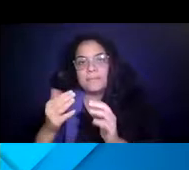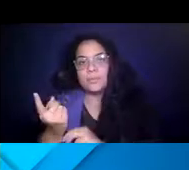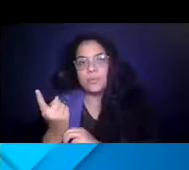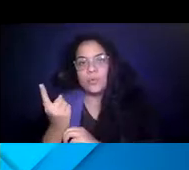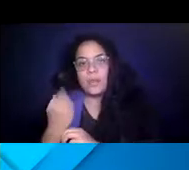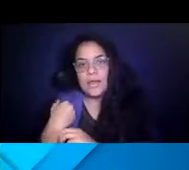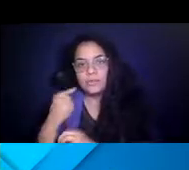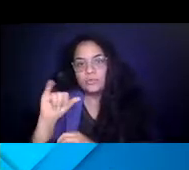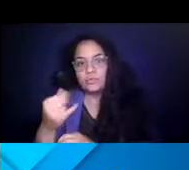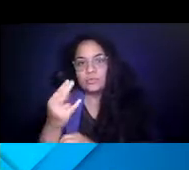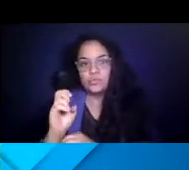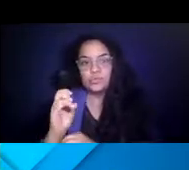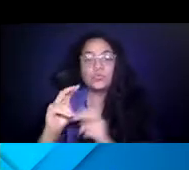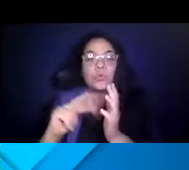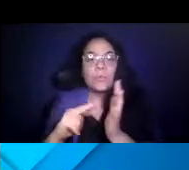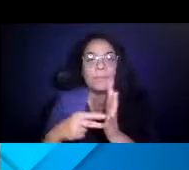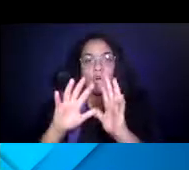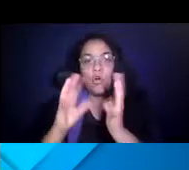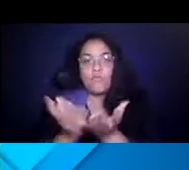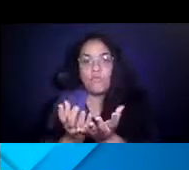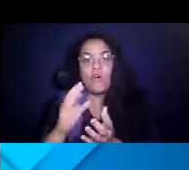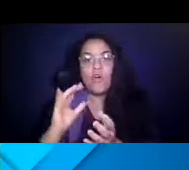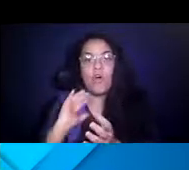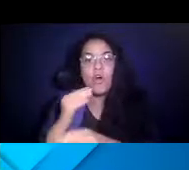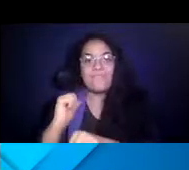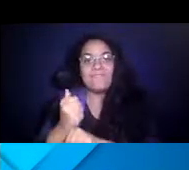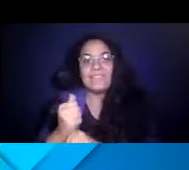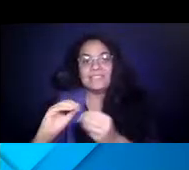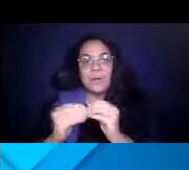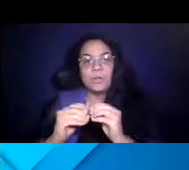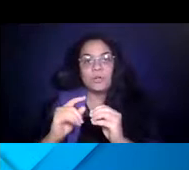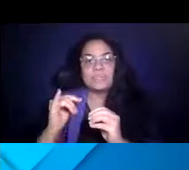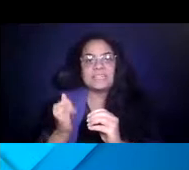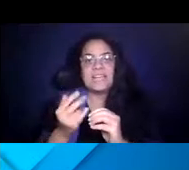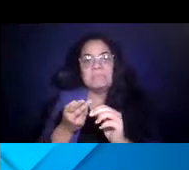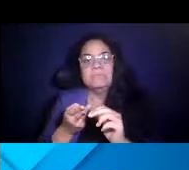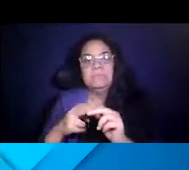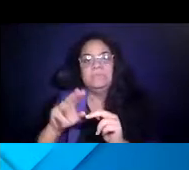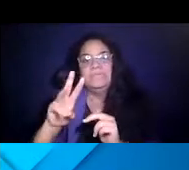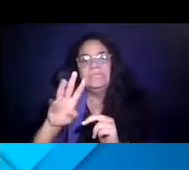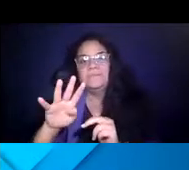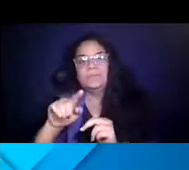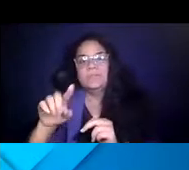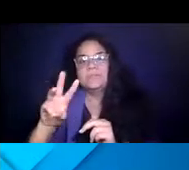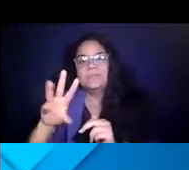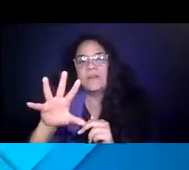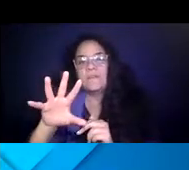14:53:02 So overall, our fixed route ridership is finishing up 64%, 65% of our pre-pandemic